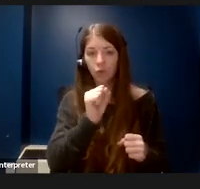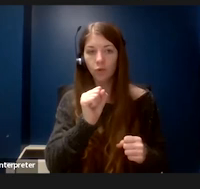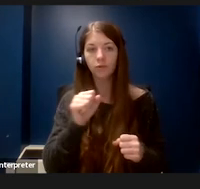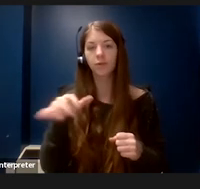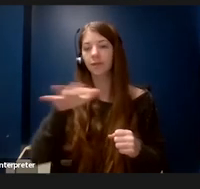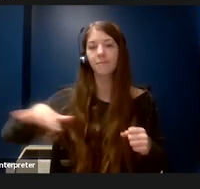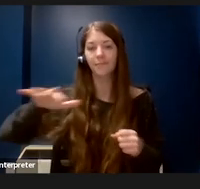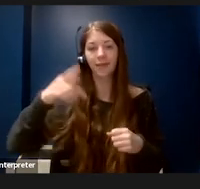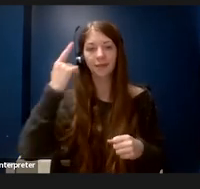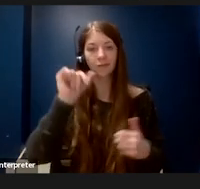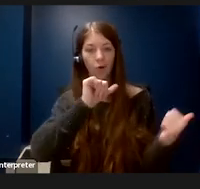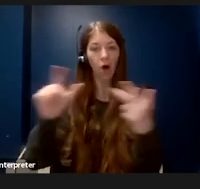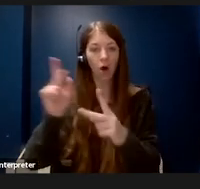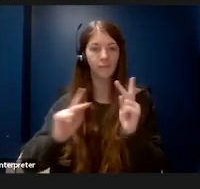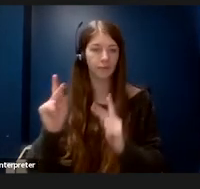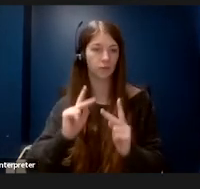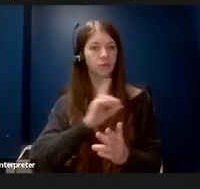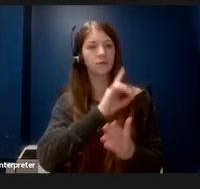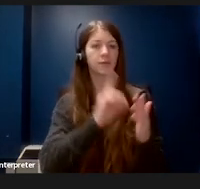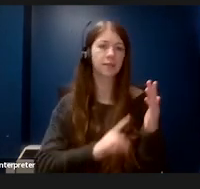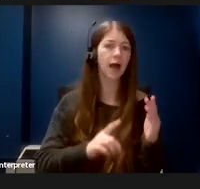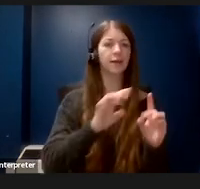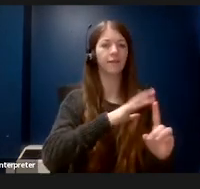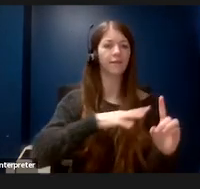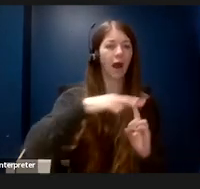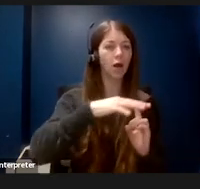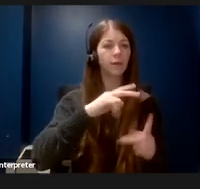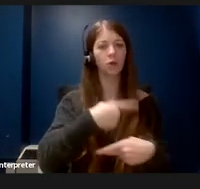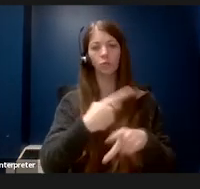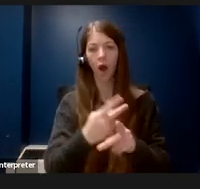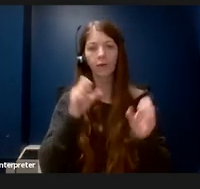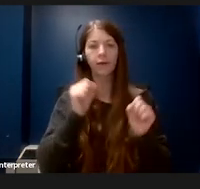It is the design of an environment or product so that it can be accessed used and understood